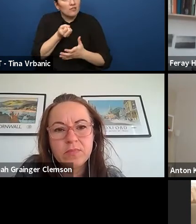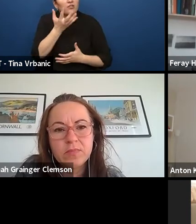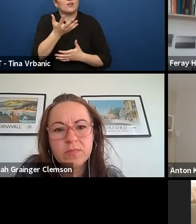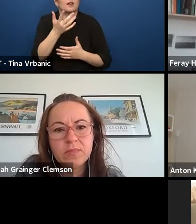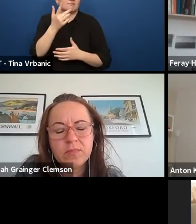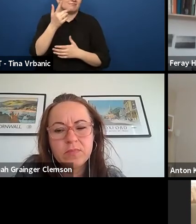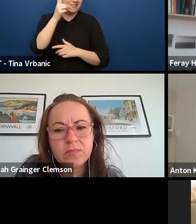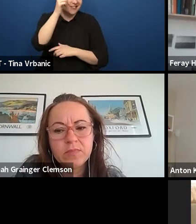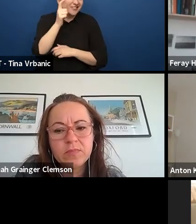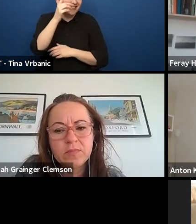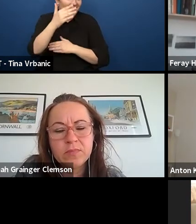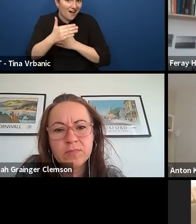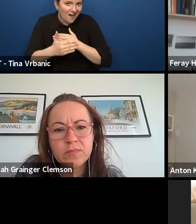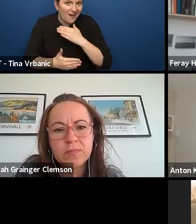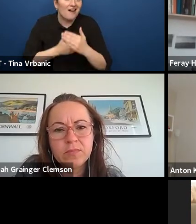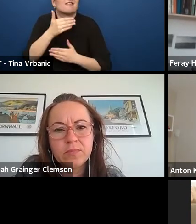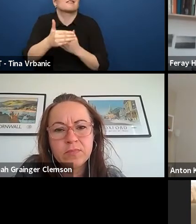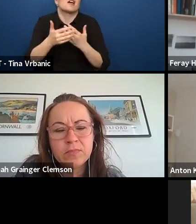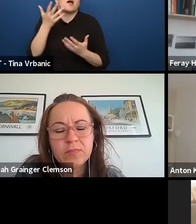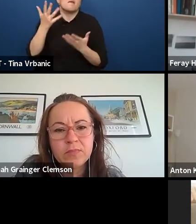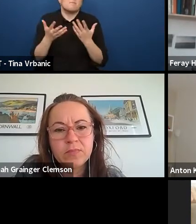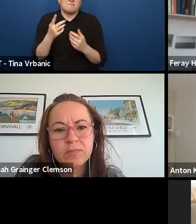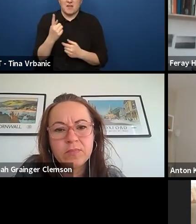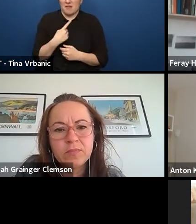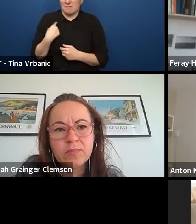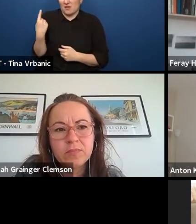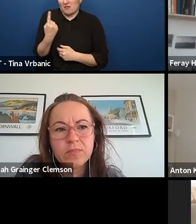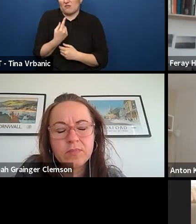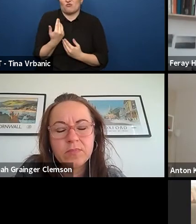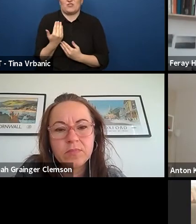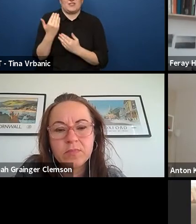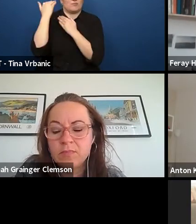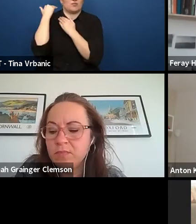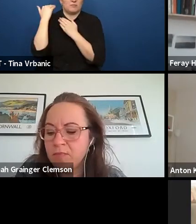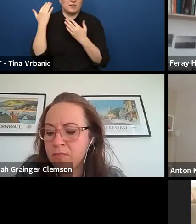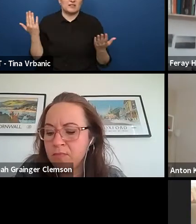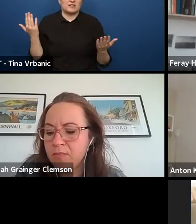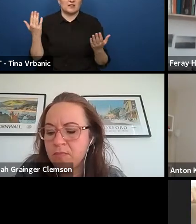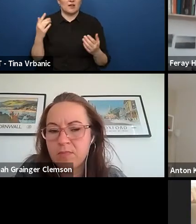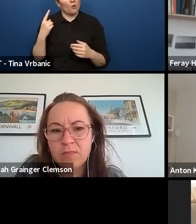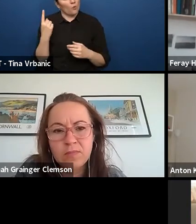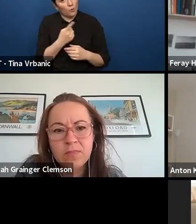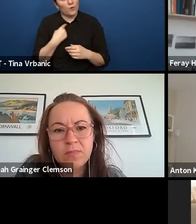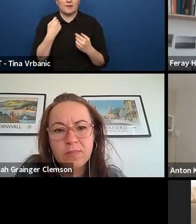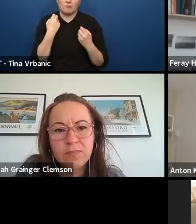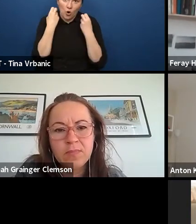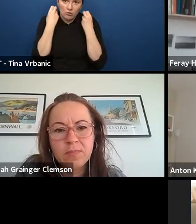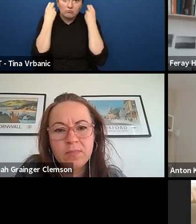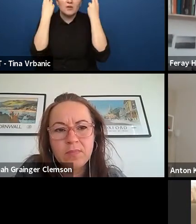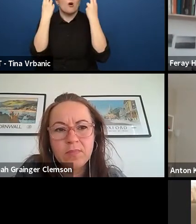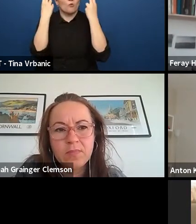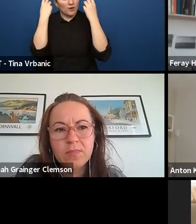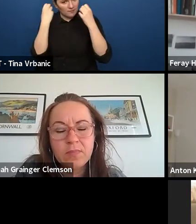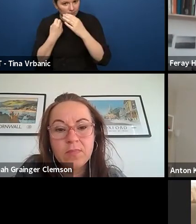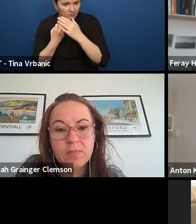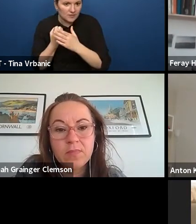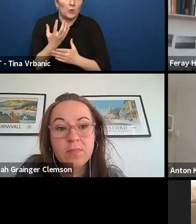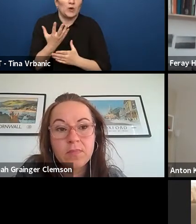It's kind of our responsibility, as I said to take the lead and make sure they feel comfortable enough to speak up